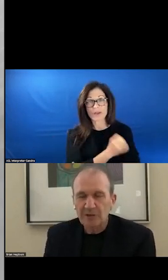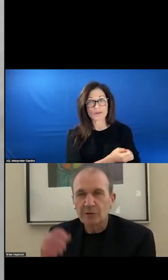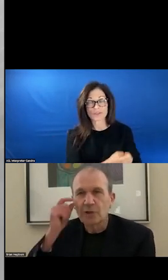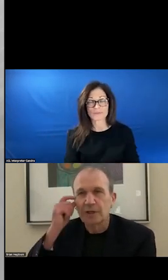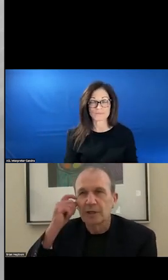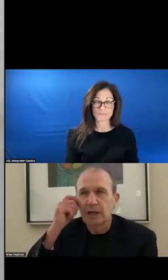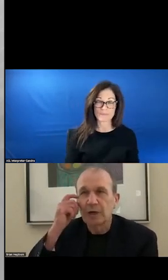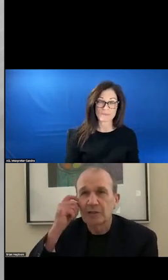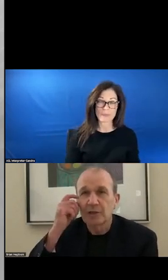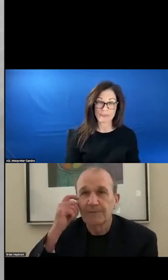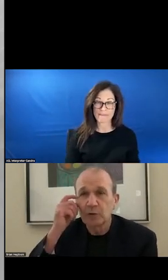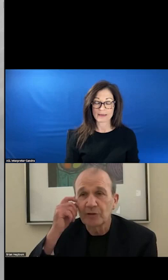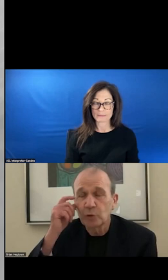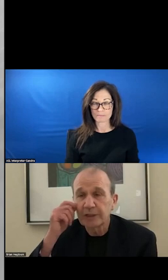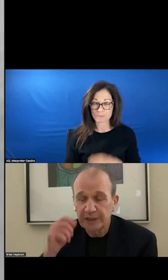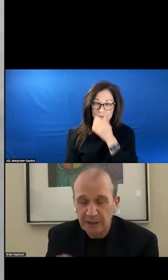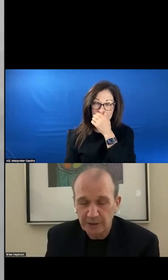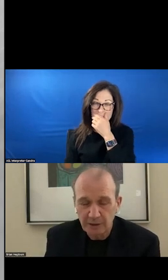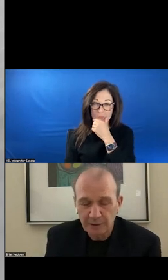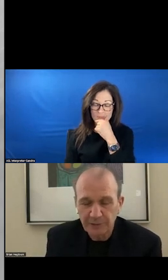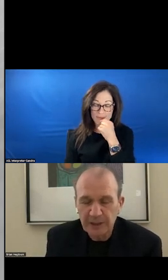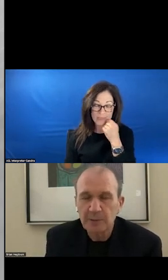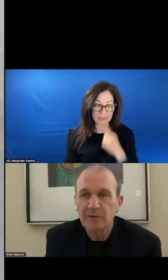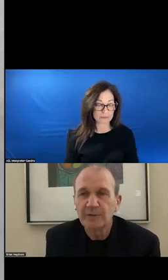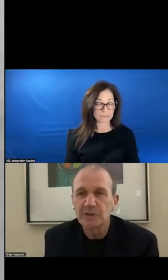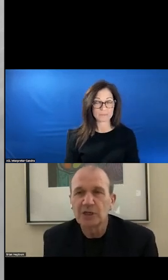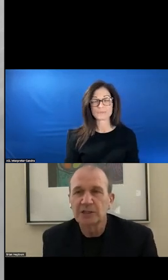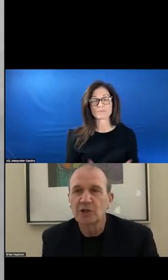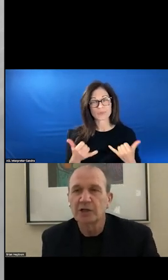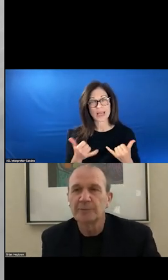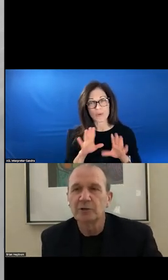SO I WANT TO JUST FOCUS QUICKLY ON THE THEMES THAT JOHN TALKED